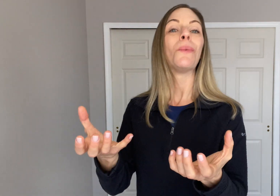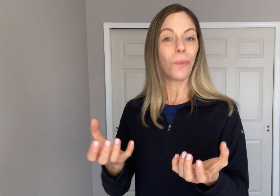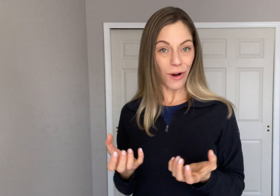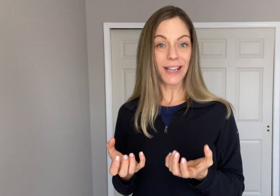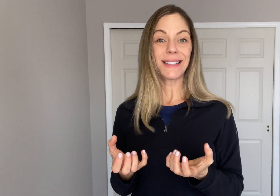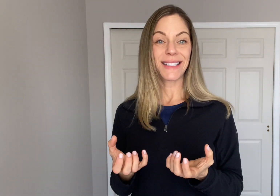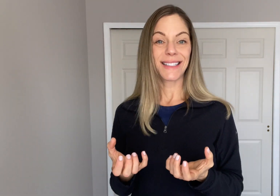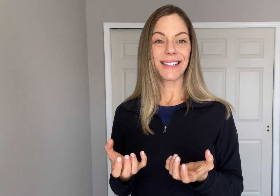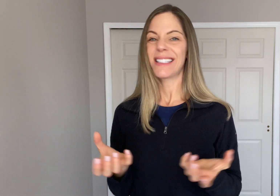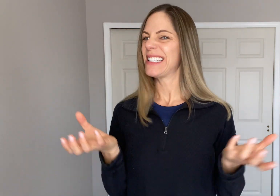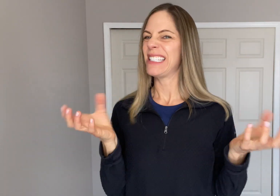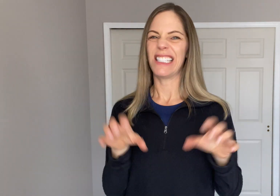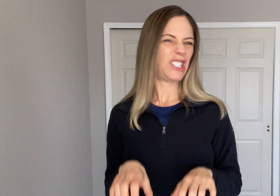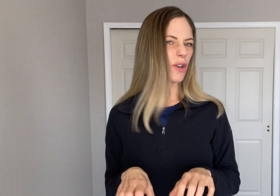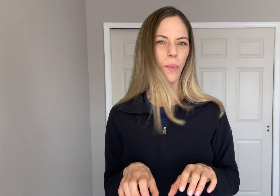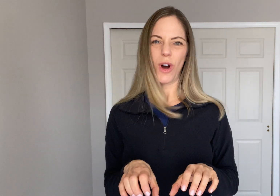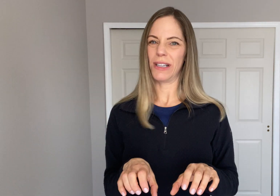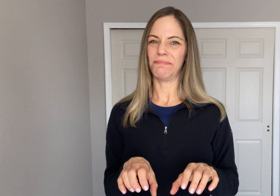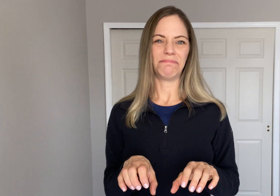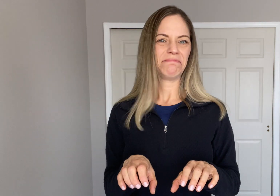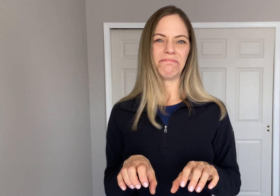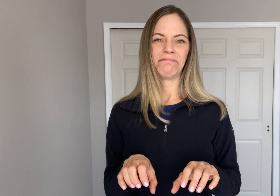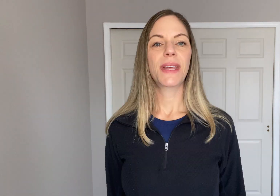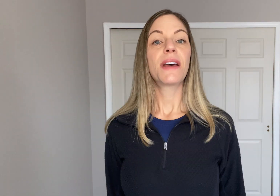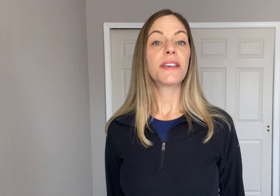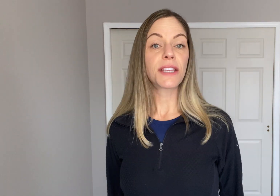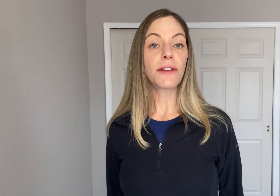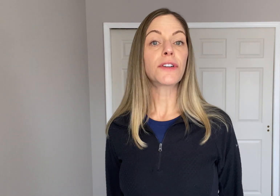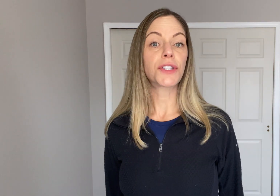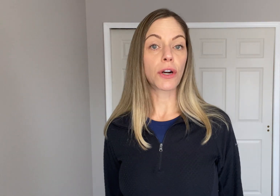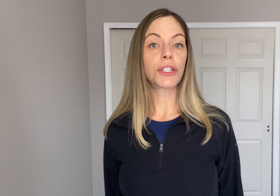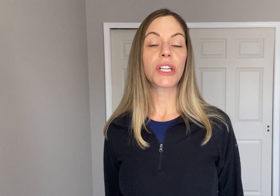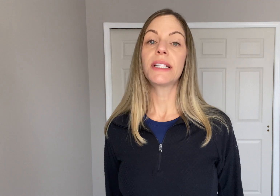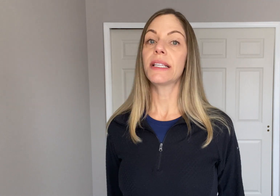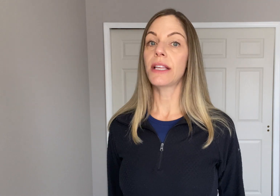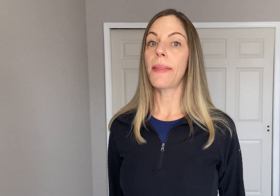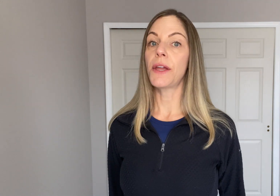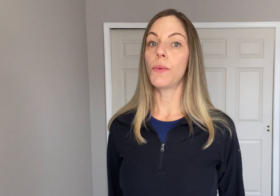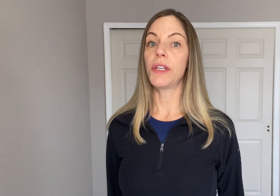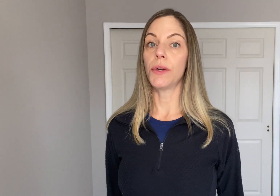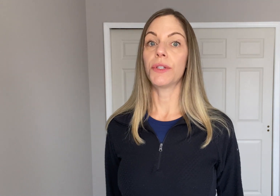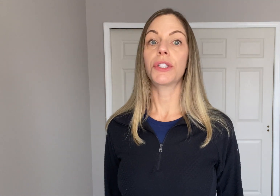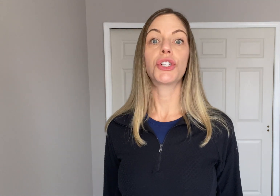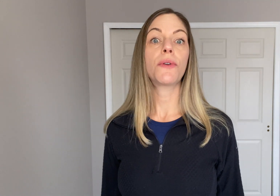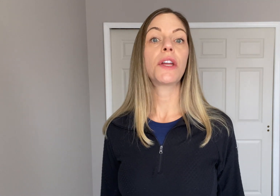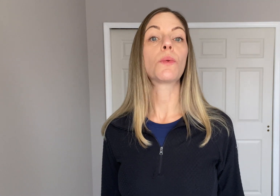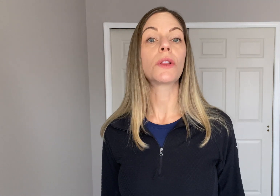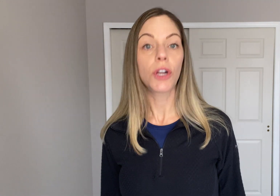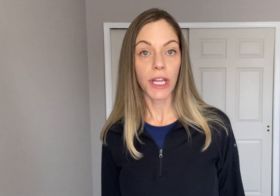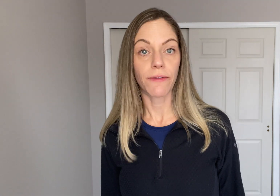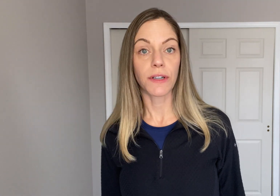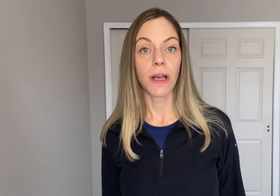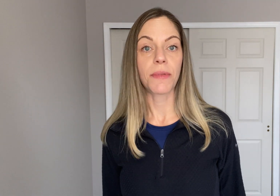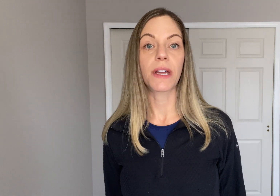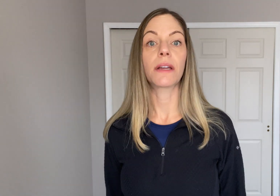"Want." "Don't want." The sign for "search" is the sign that you would use to show that you were looking for something.